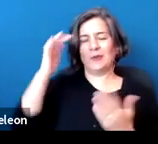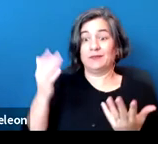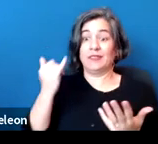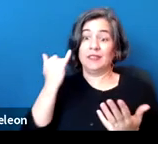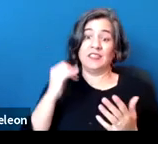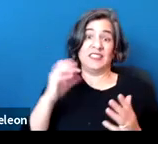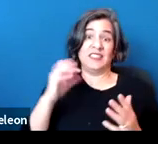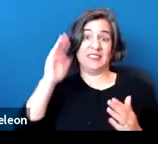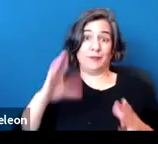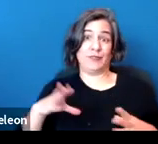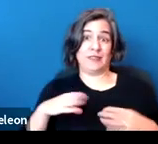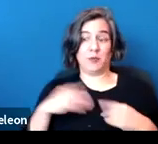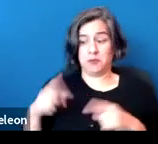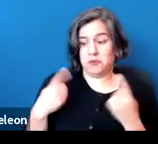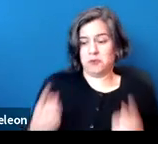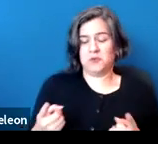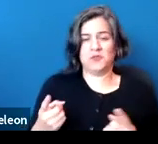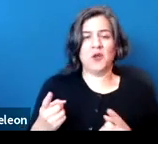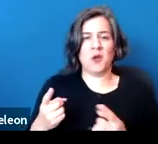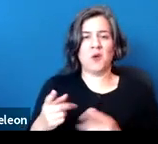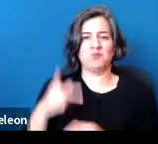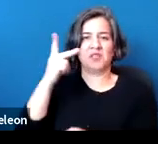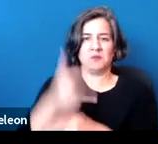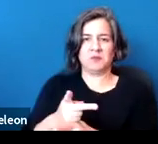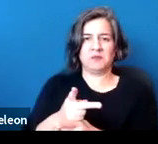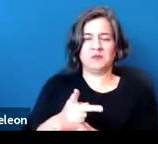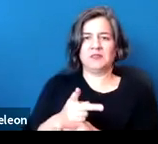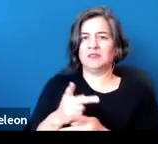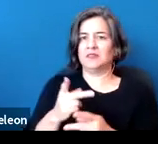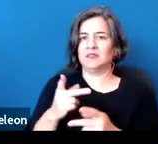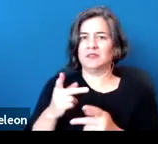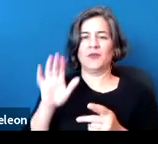the Fair Housing Act definition has just had a steady expansive interpretation,